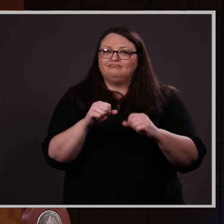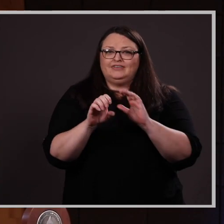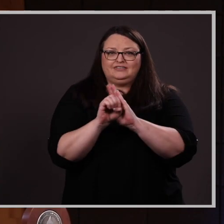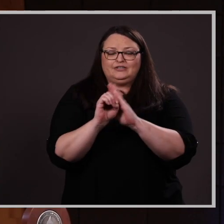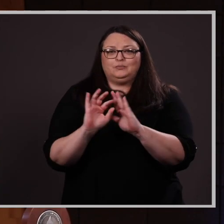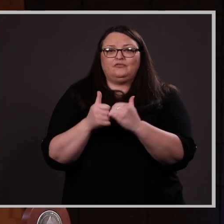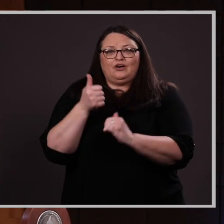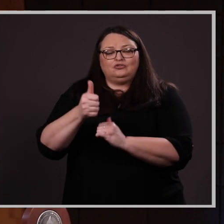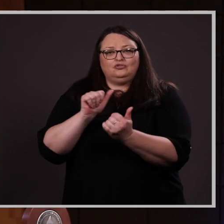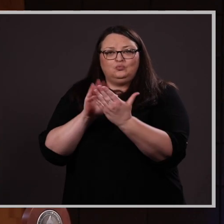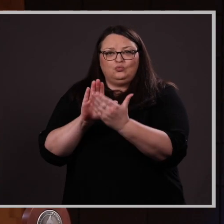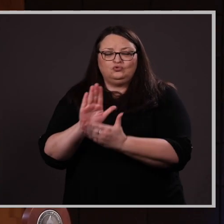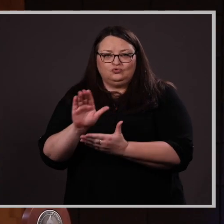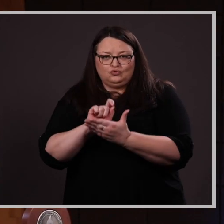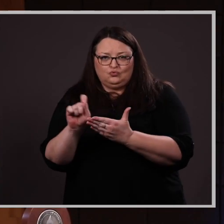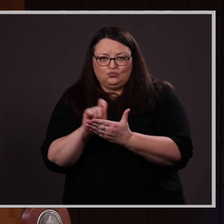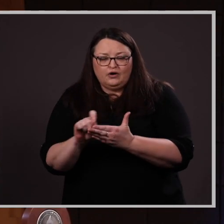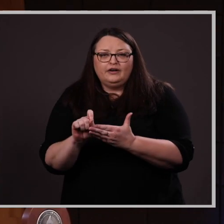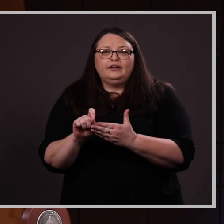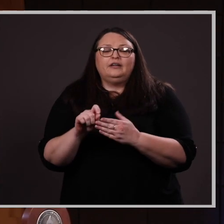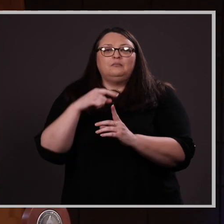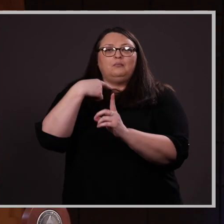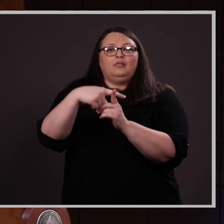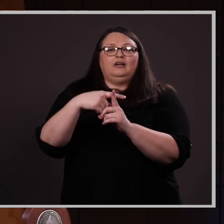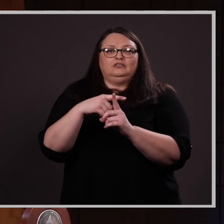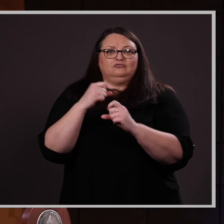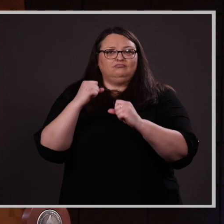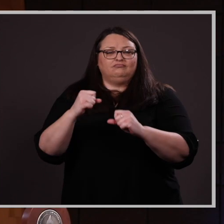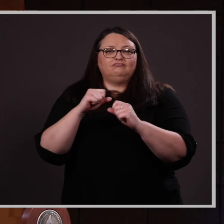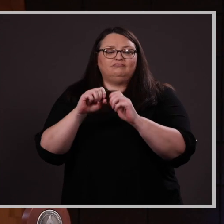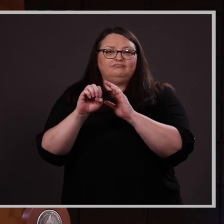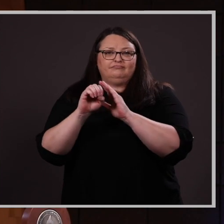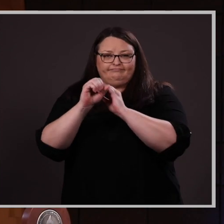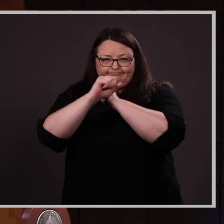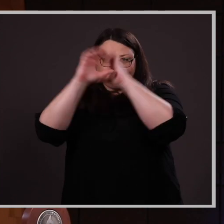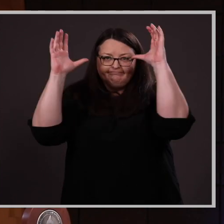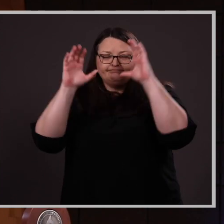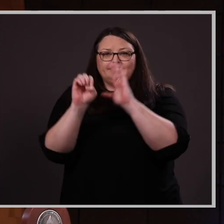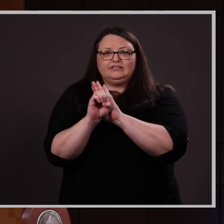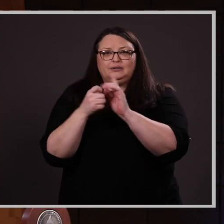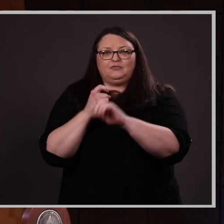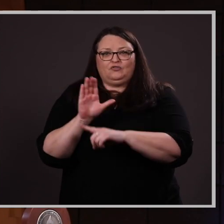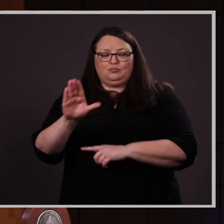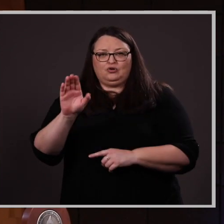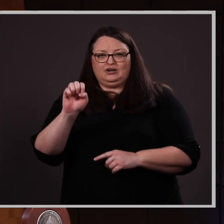approaches her writing as well as vivid examples from her essays. Unfortunately, I do not have